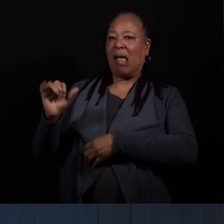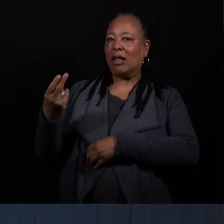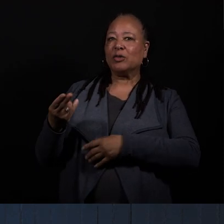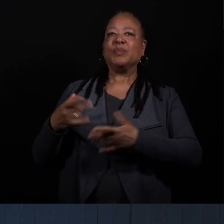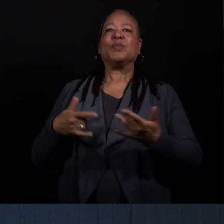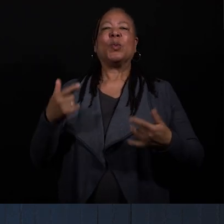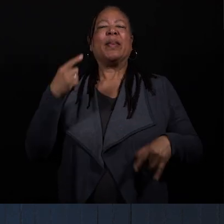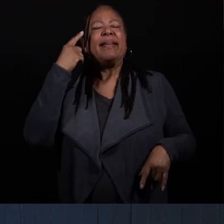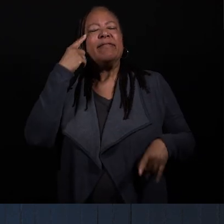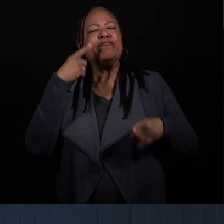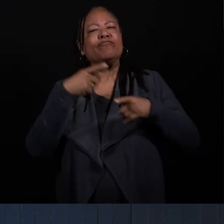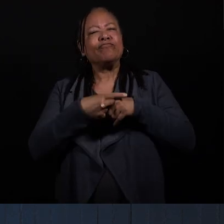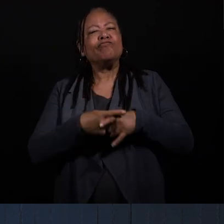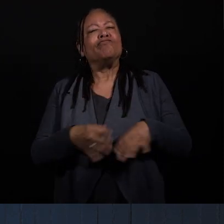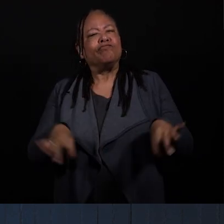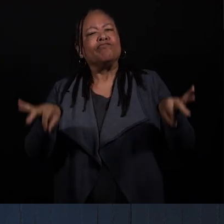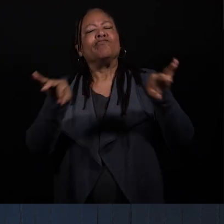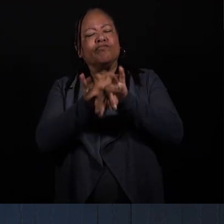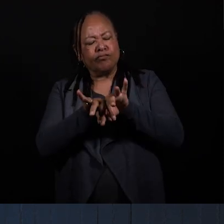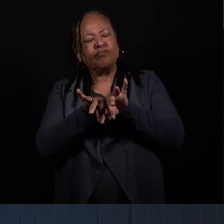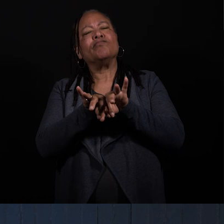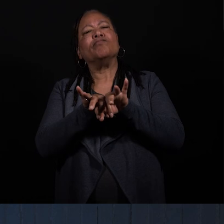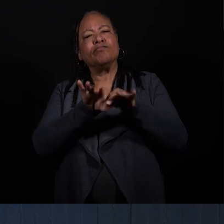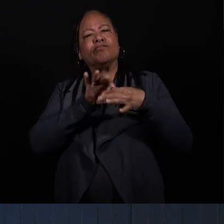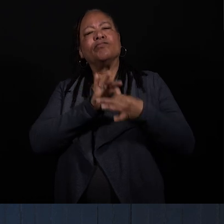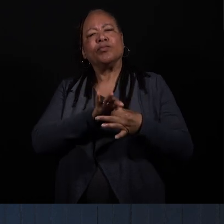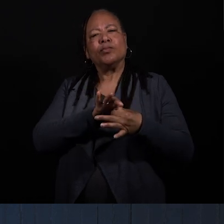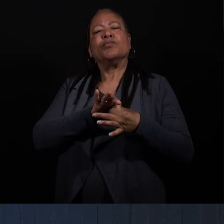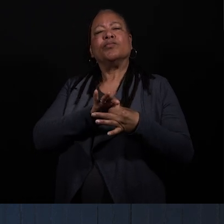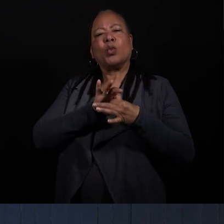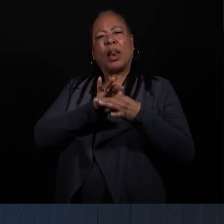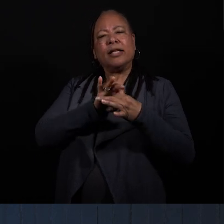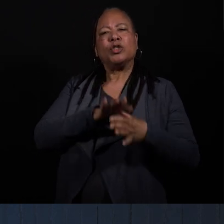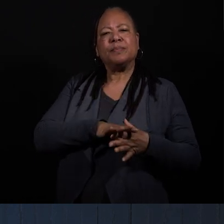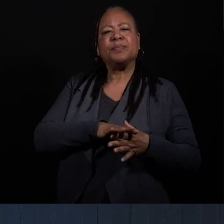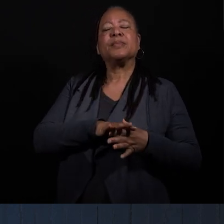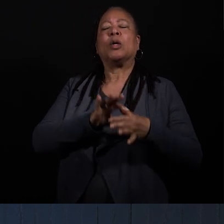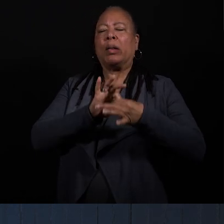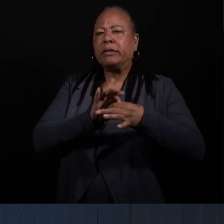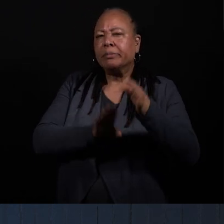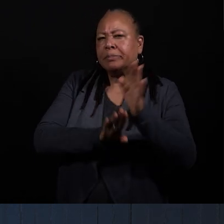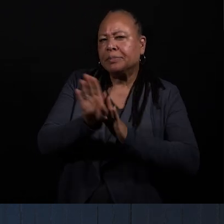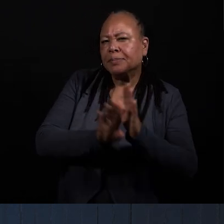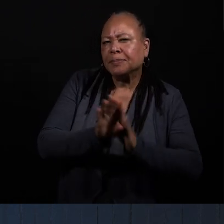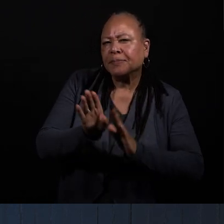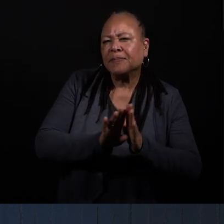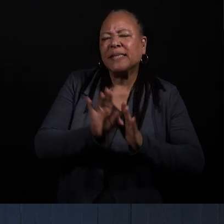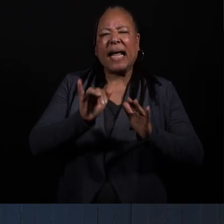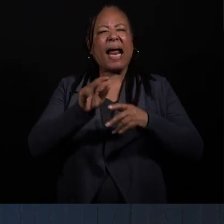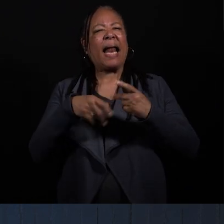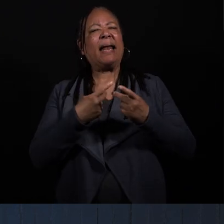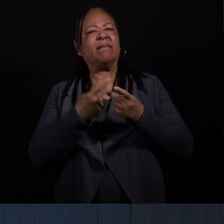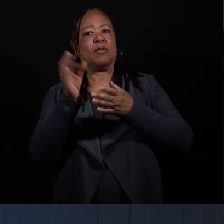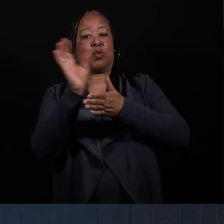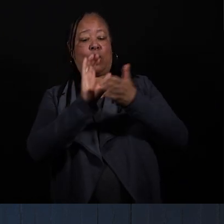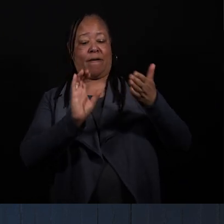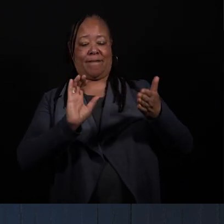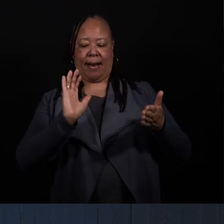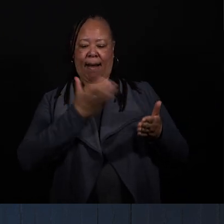friction is a crucial aspect of relationships and relationship building that is being kind of choreographed out of our lives.